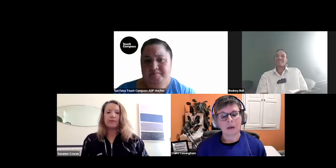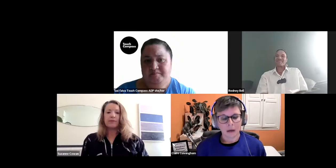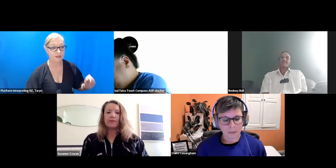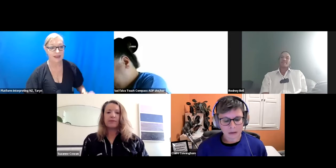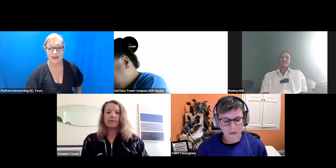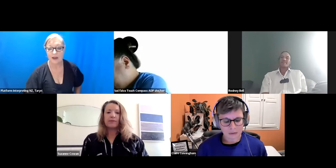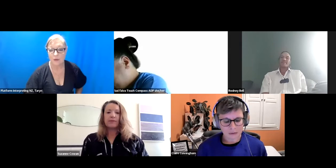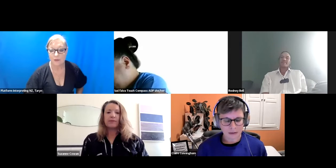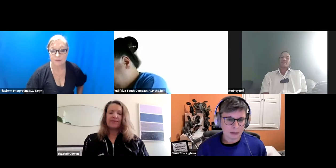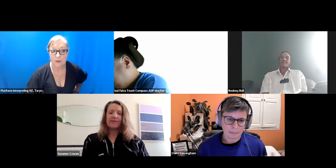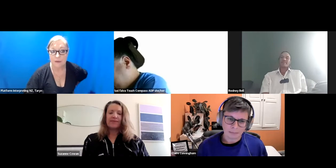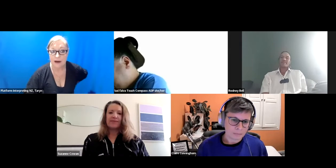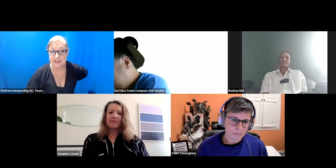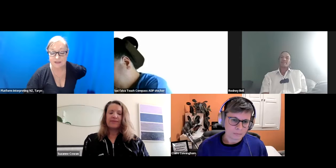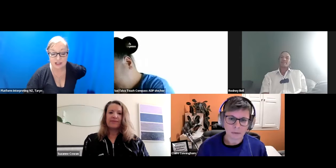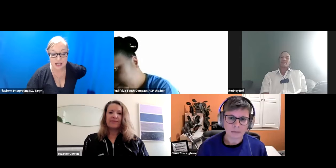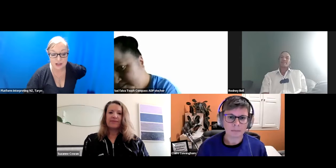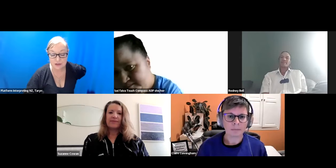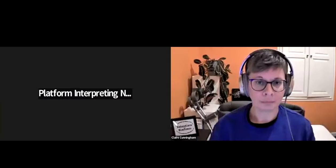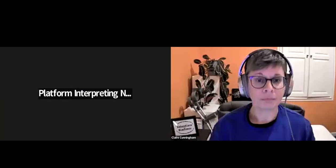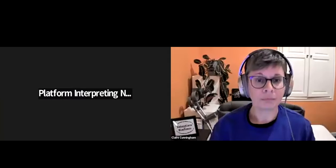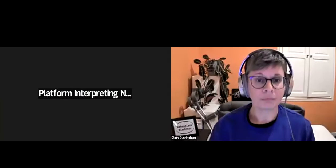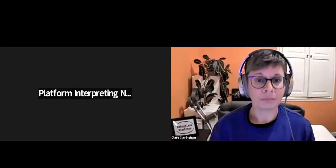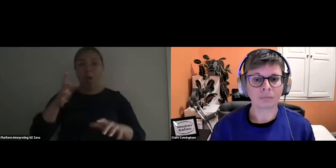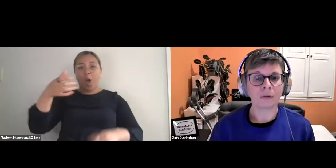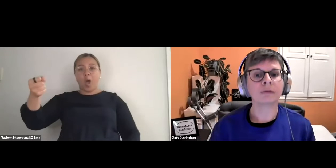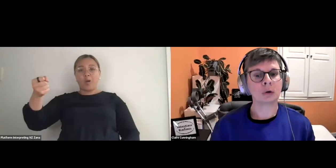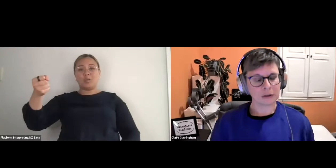I might just I am- We might just have a change of interpreters now if it's alright. Of course